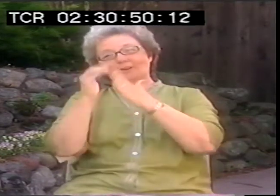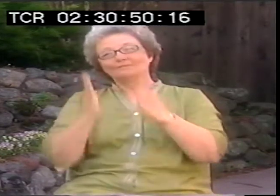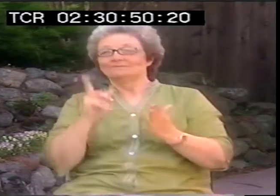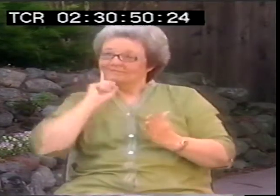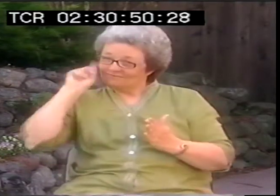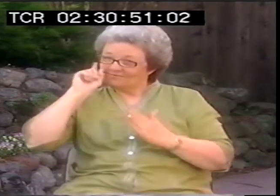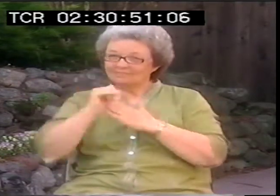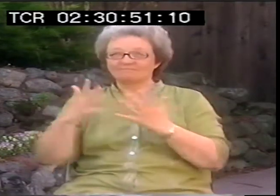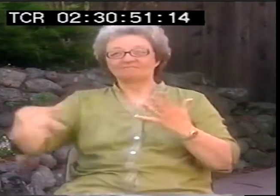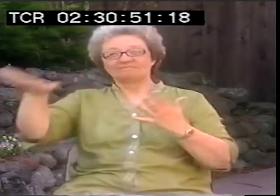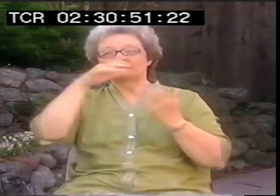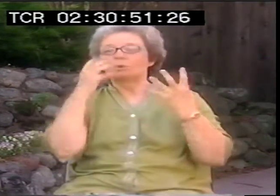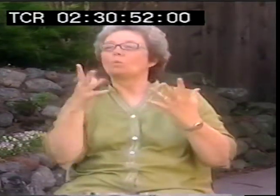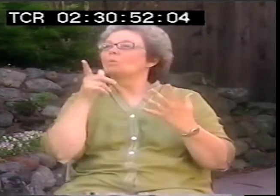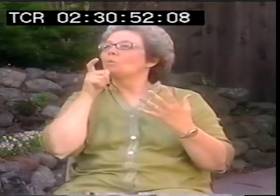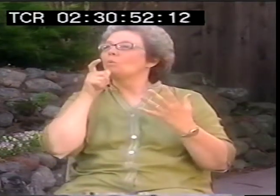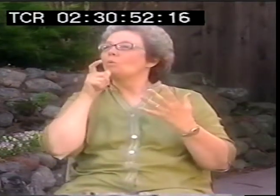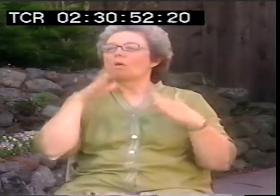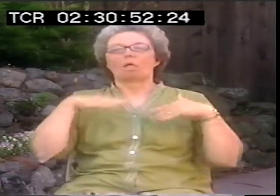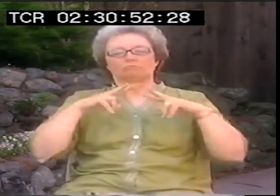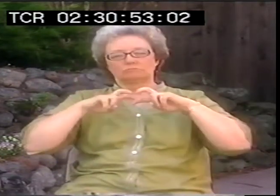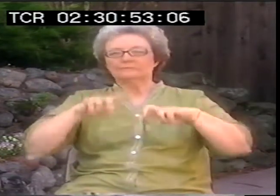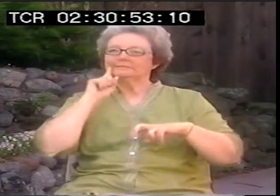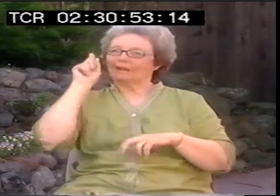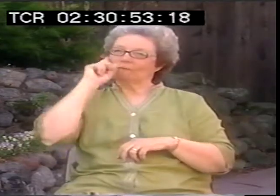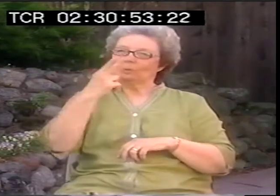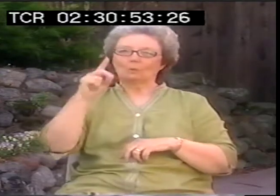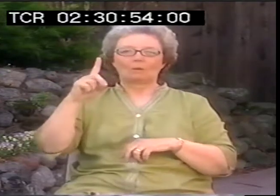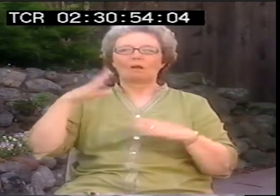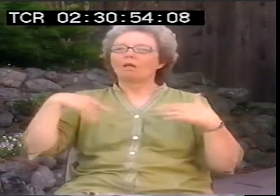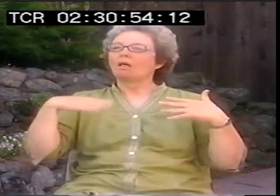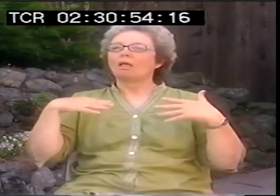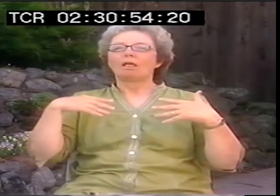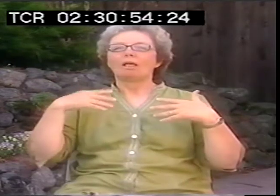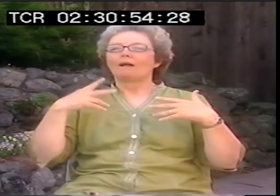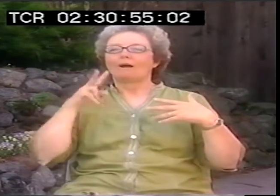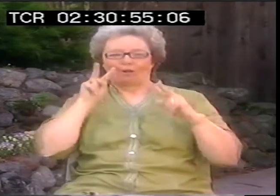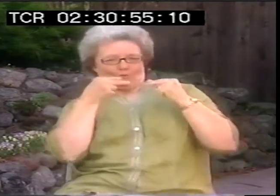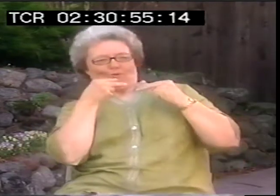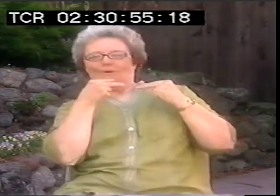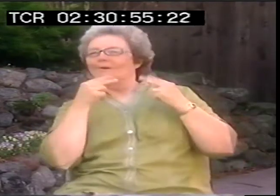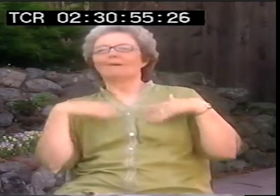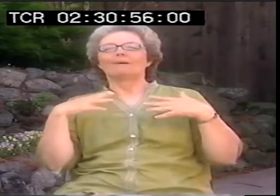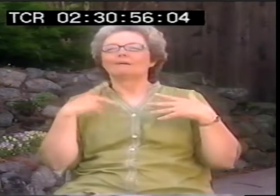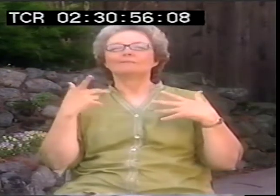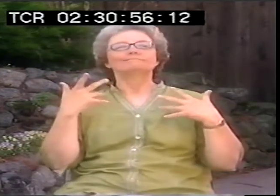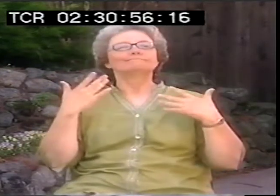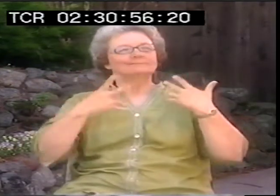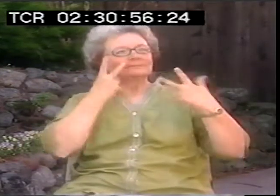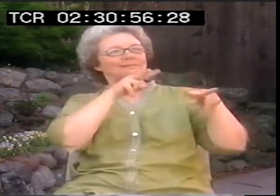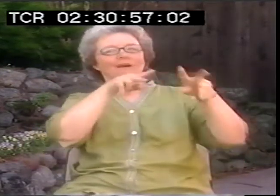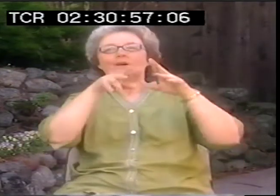So many of our leaders, our deaf leaders haven't even looked at their own deafhood yet. They haven't looked internally.